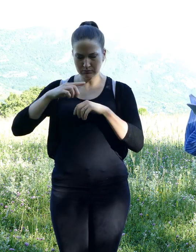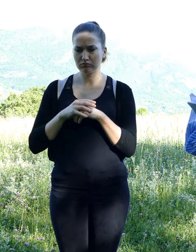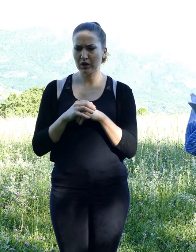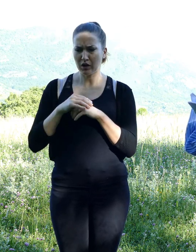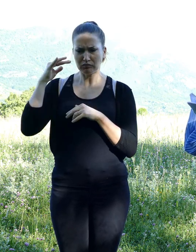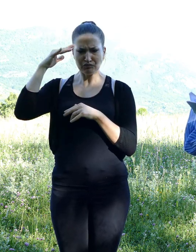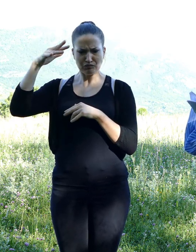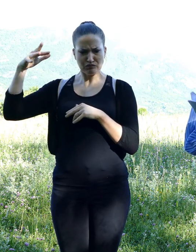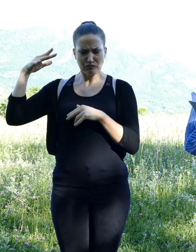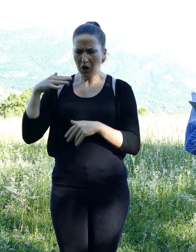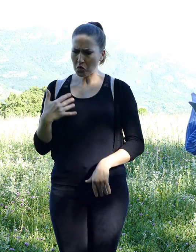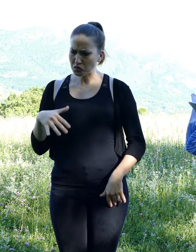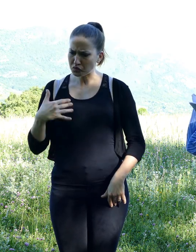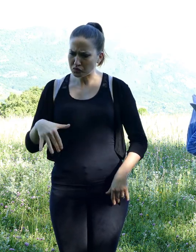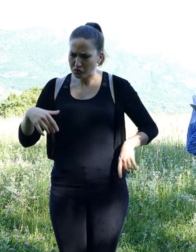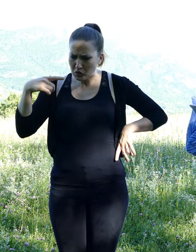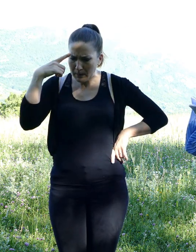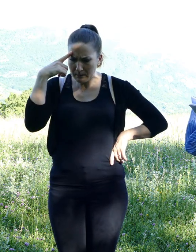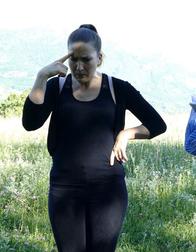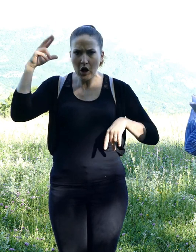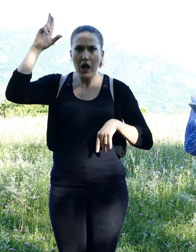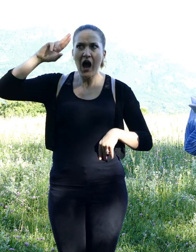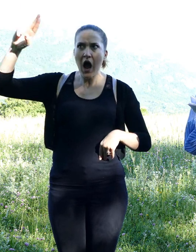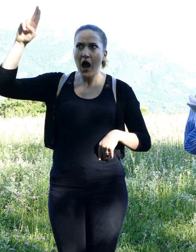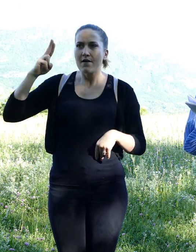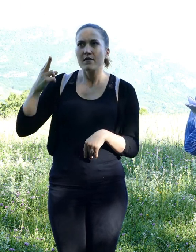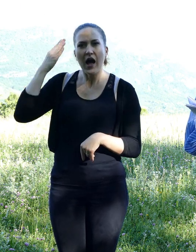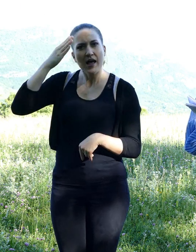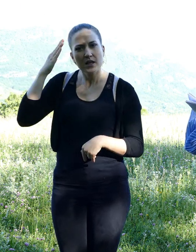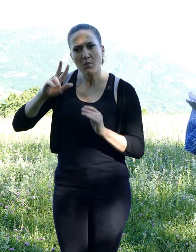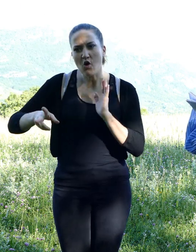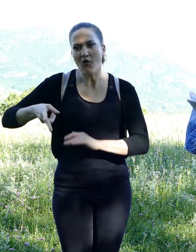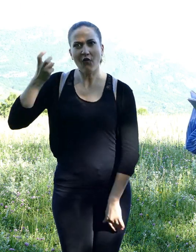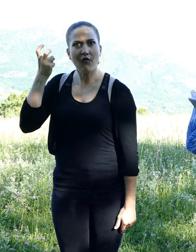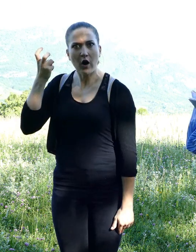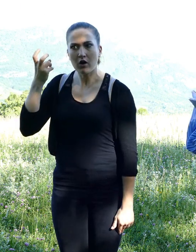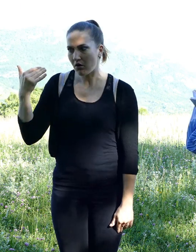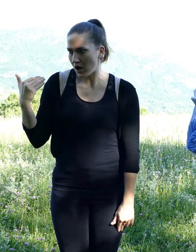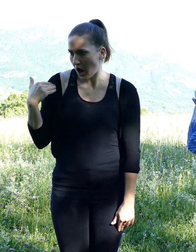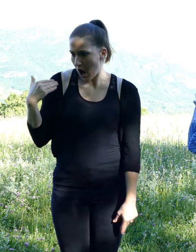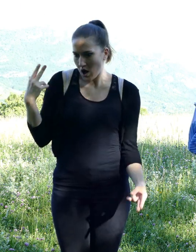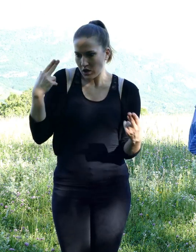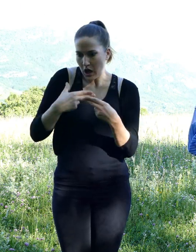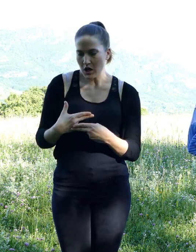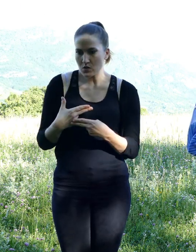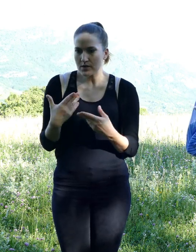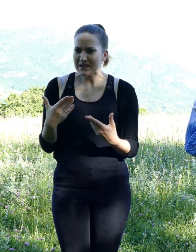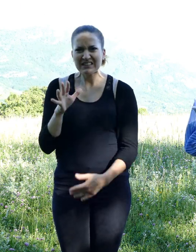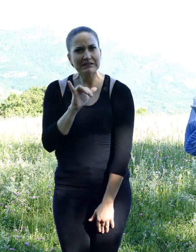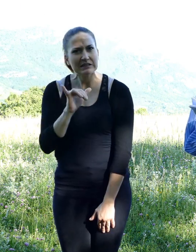He was still chocked by this nut-thief who had appeared anonymously during his dream.